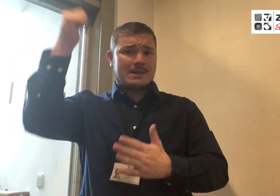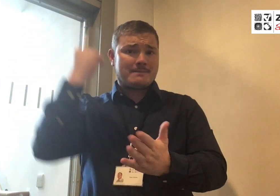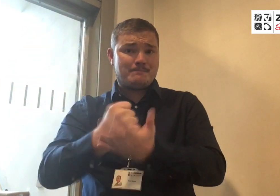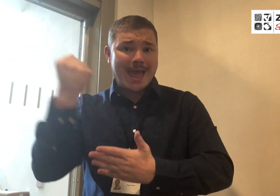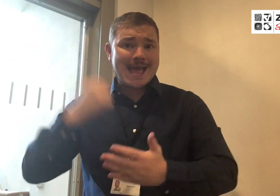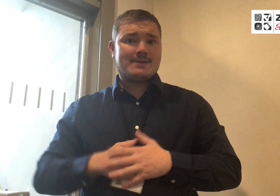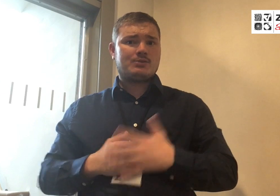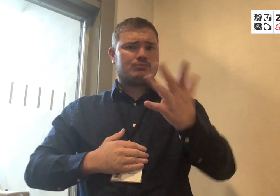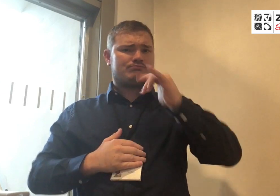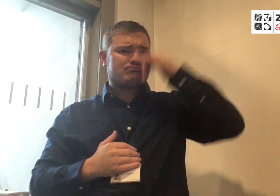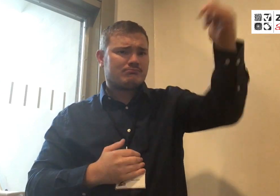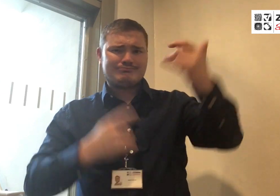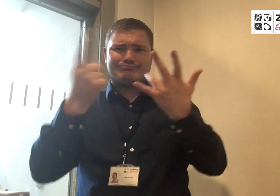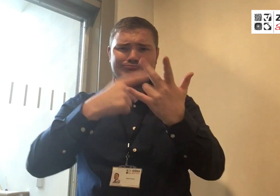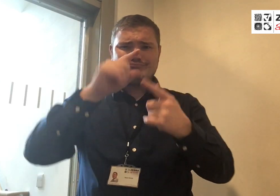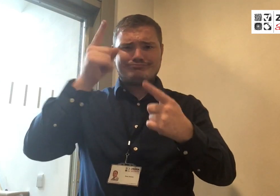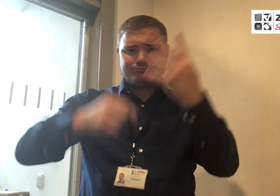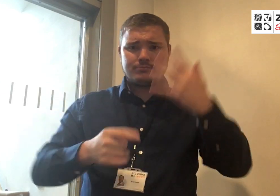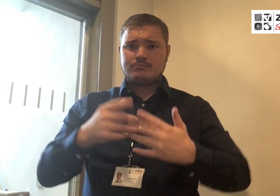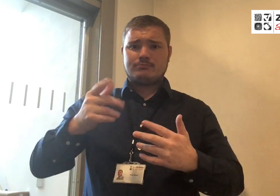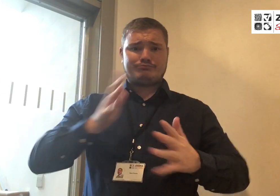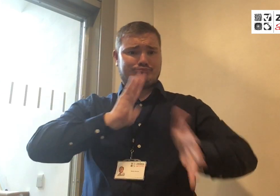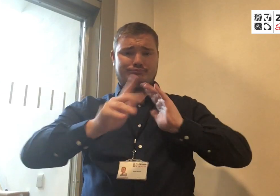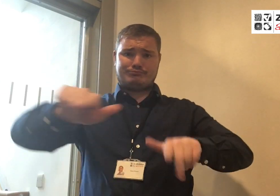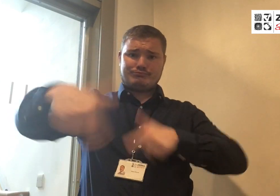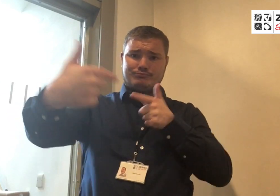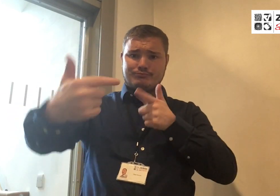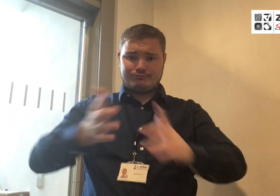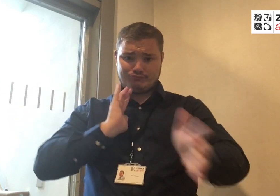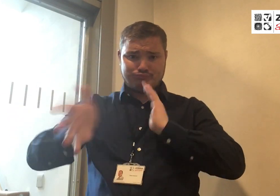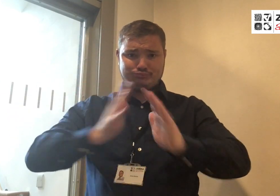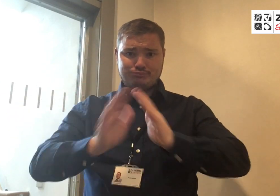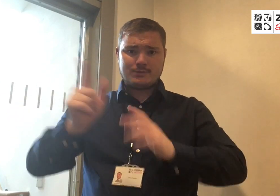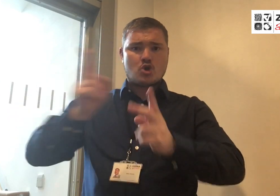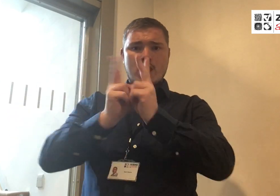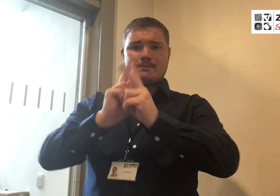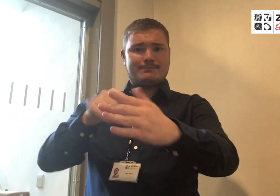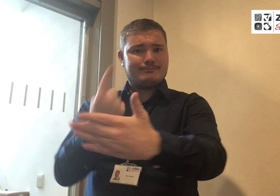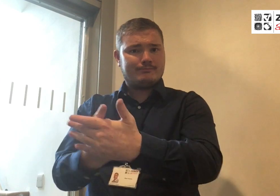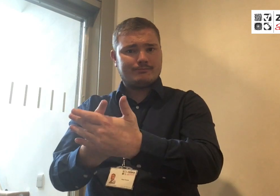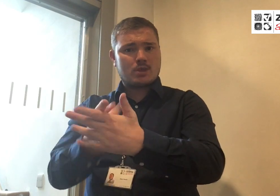like banks for example, through an interpreter.